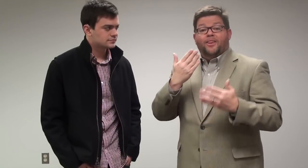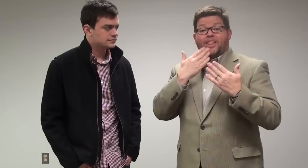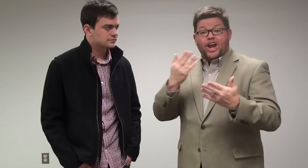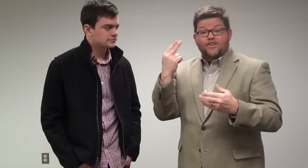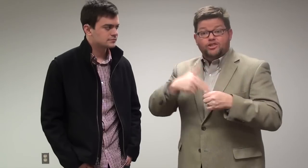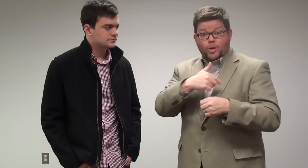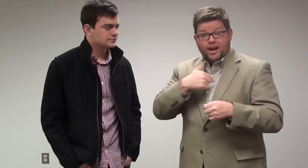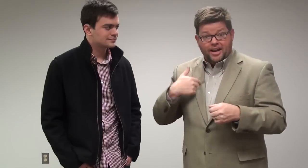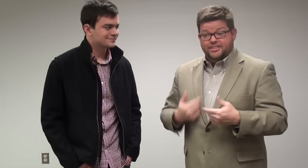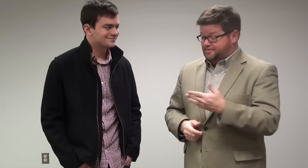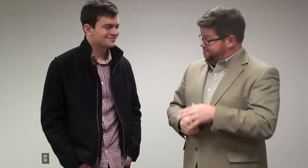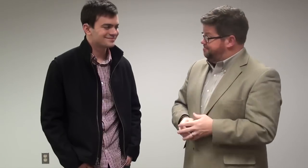Thank you for joining us!